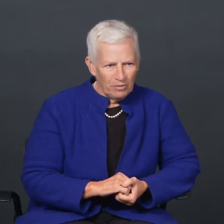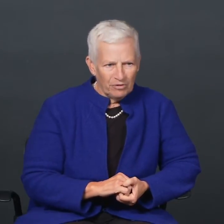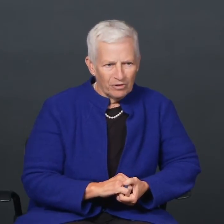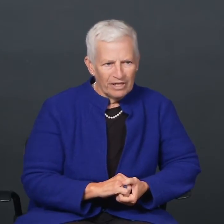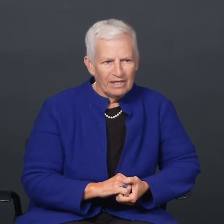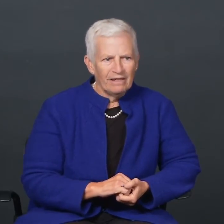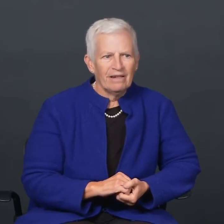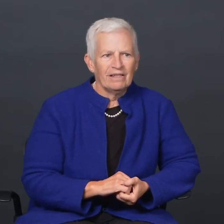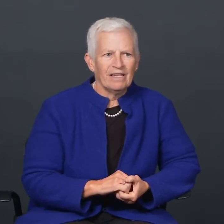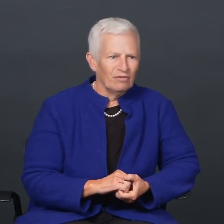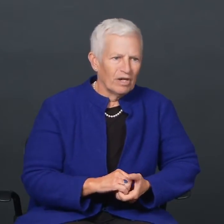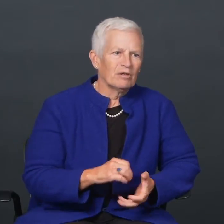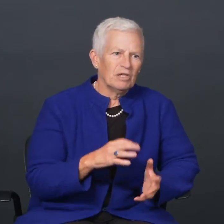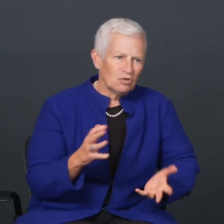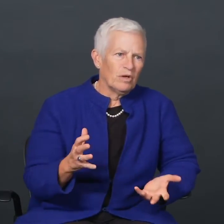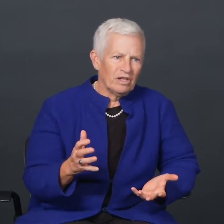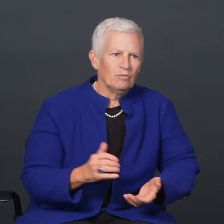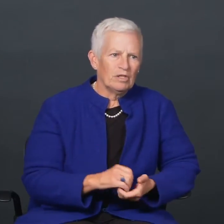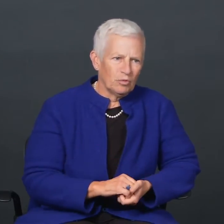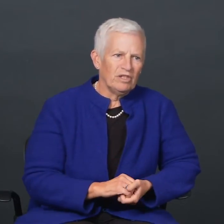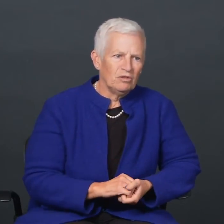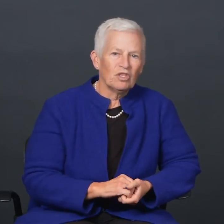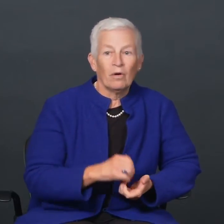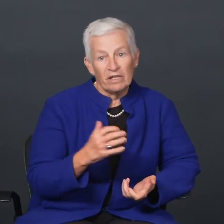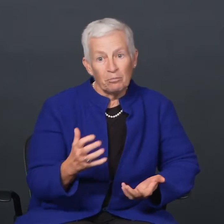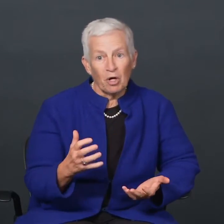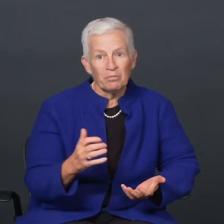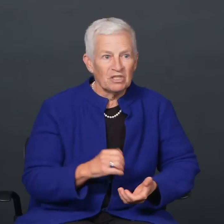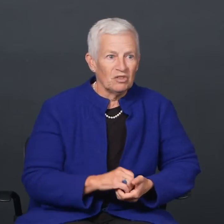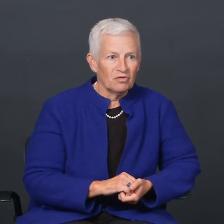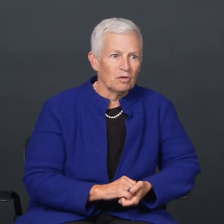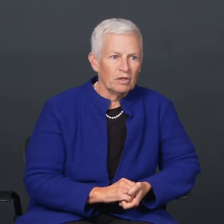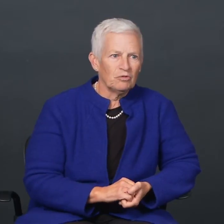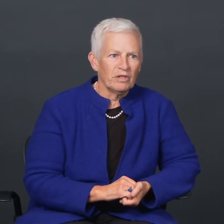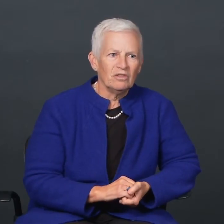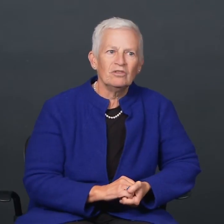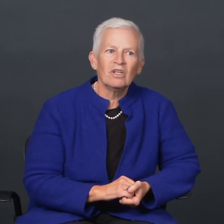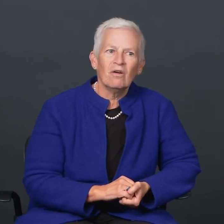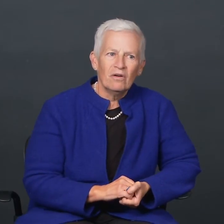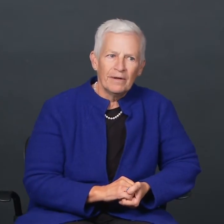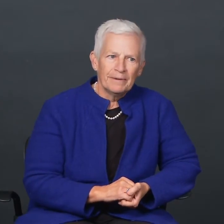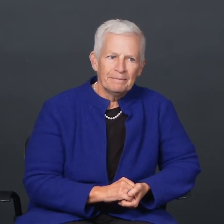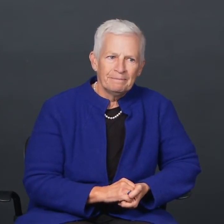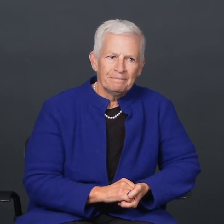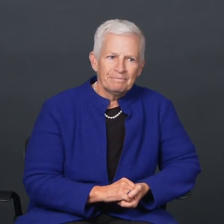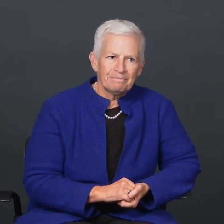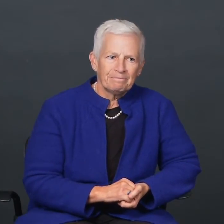the way we read, and the environments within which we do so, and the purposes for which we do so.